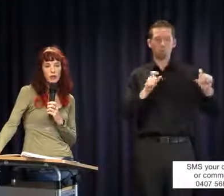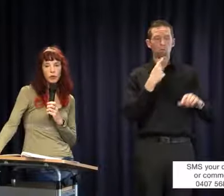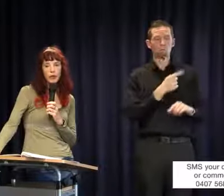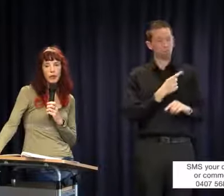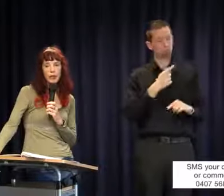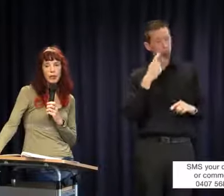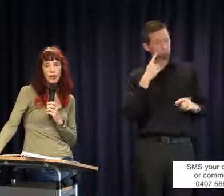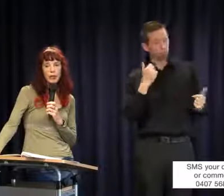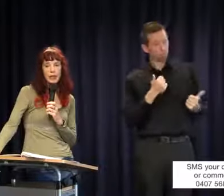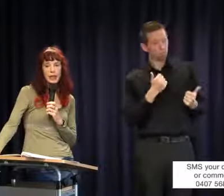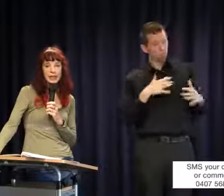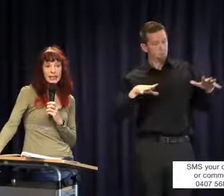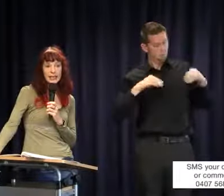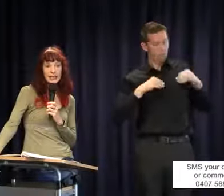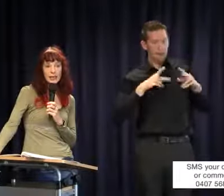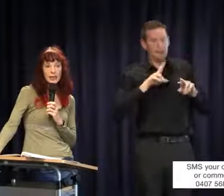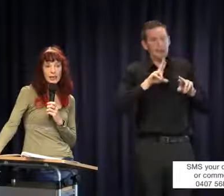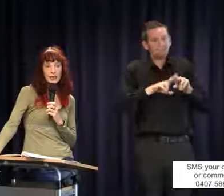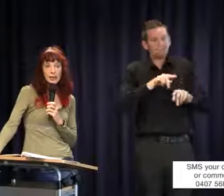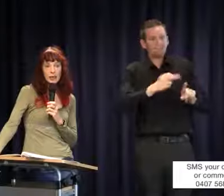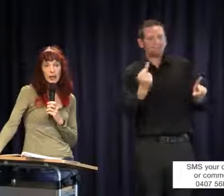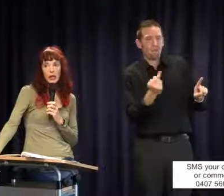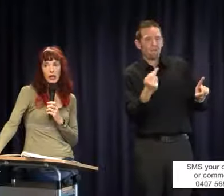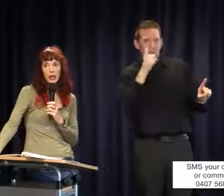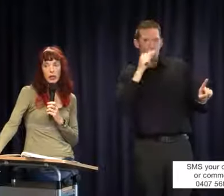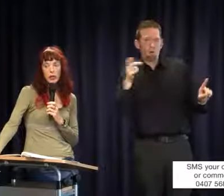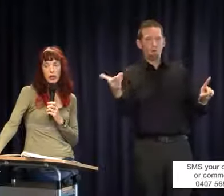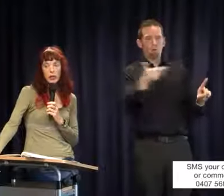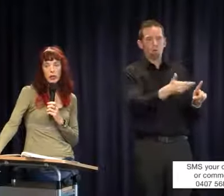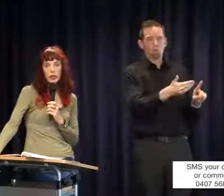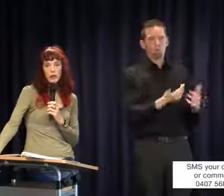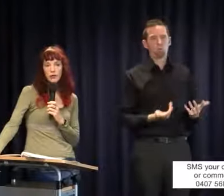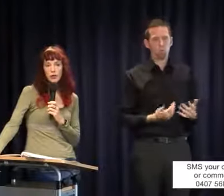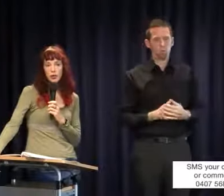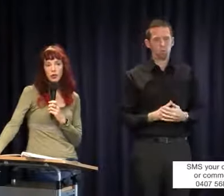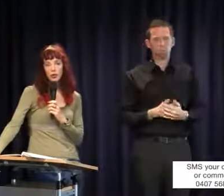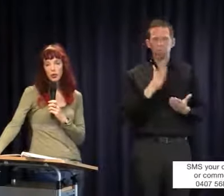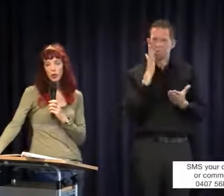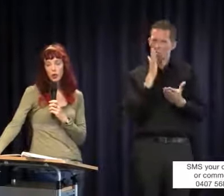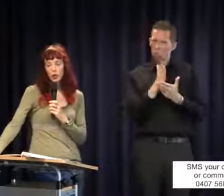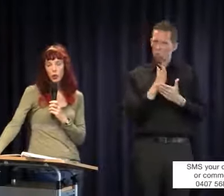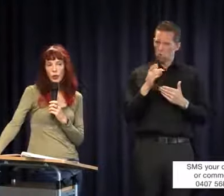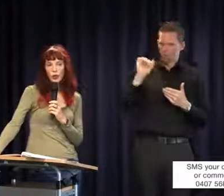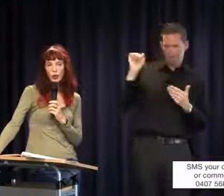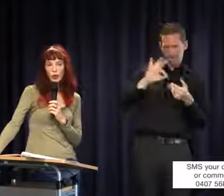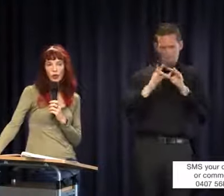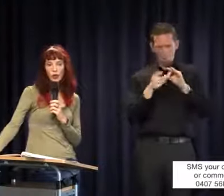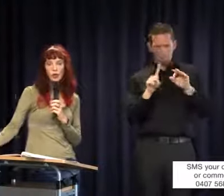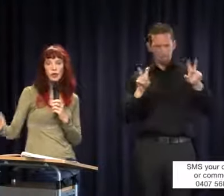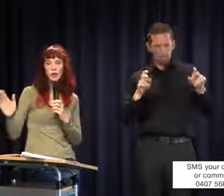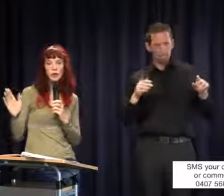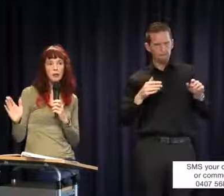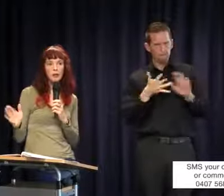if it was available to be made. This is very interesting. So we need to stop thinking about